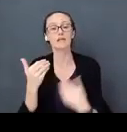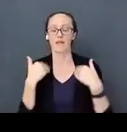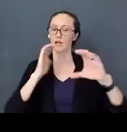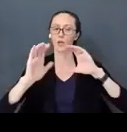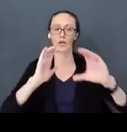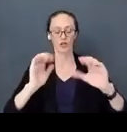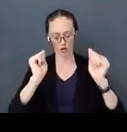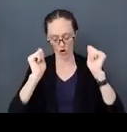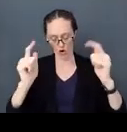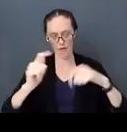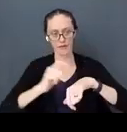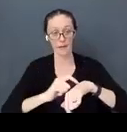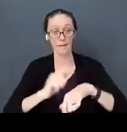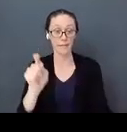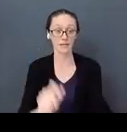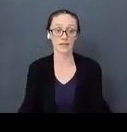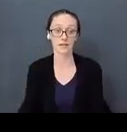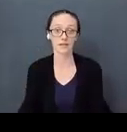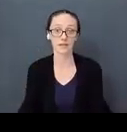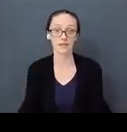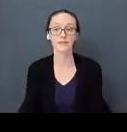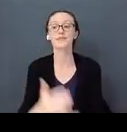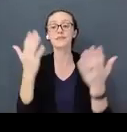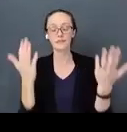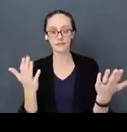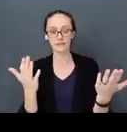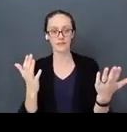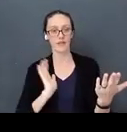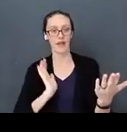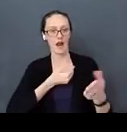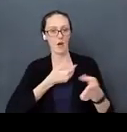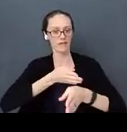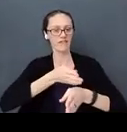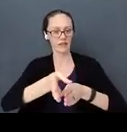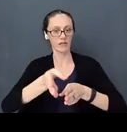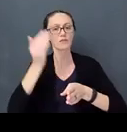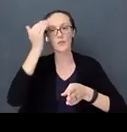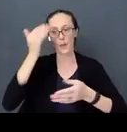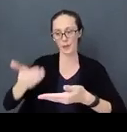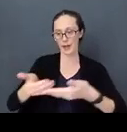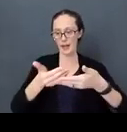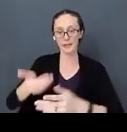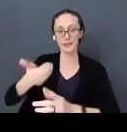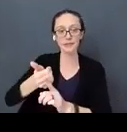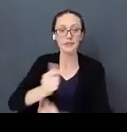Communication all the time. In our field, when a baby is deaf or when you are a professional in the